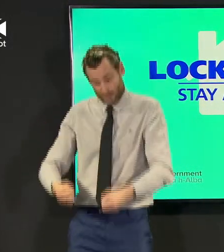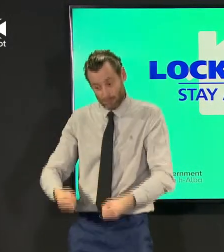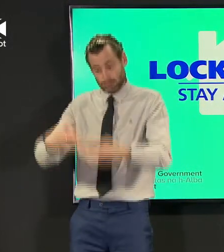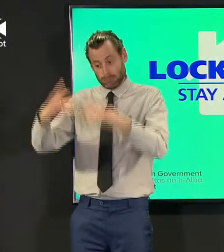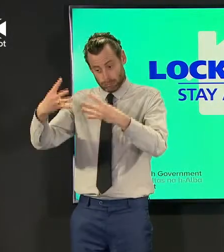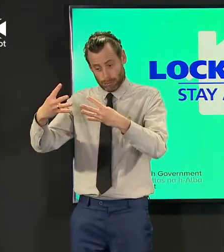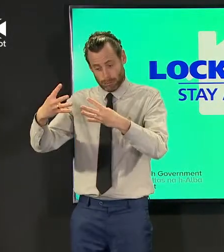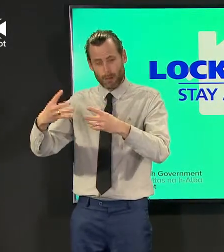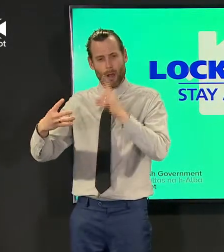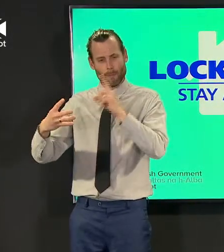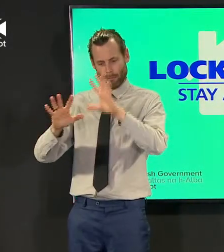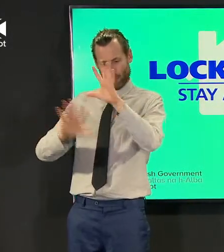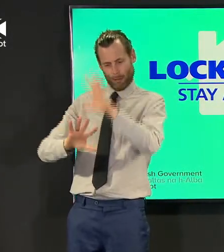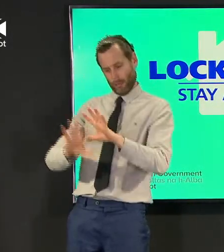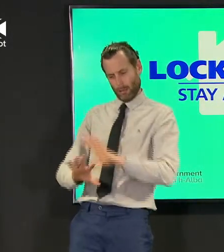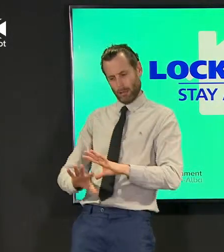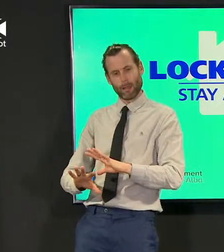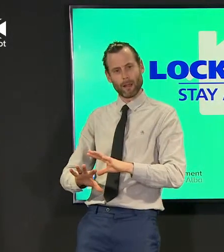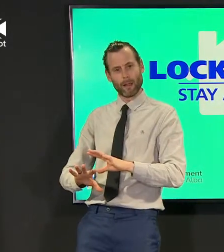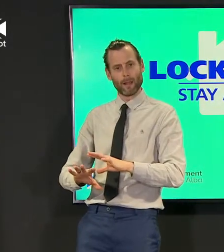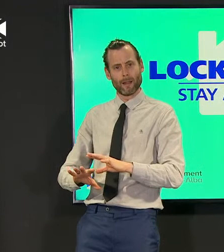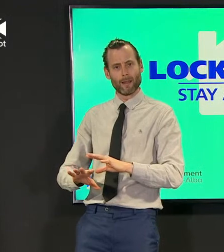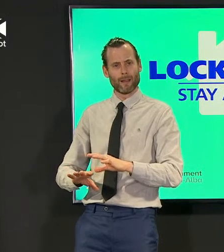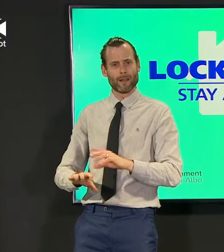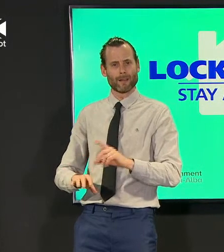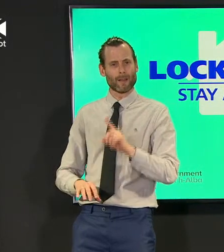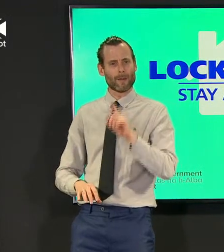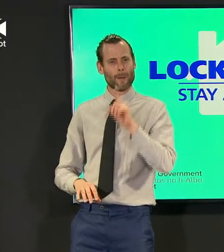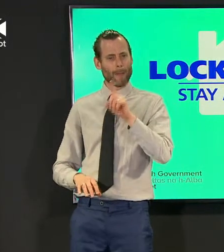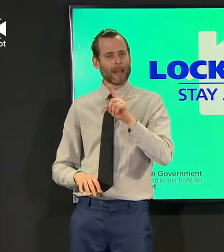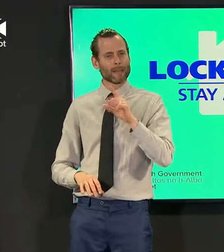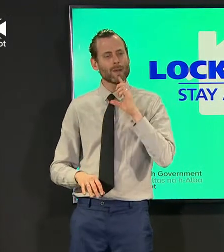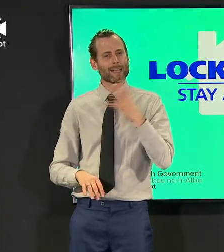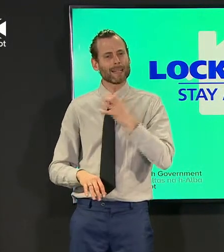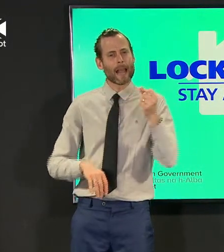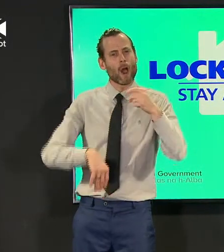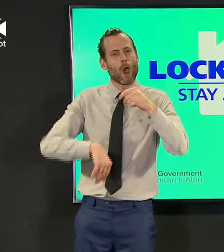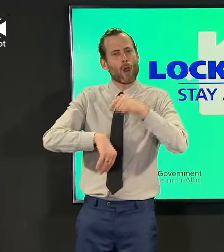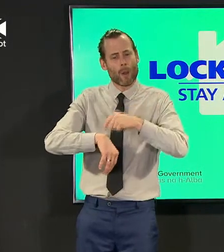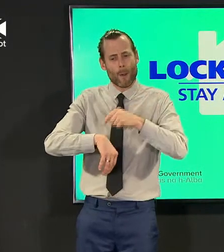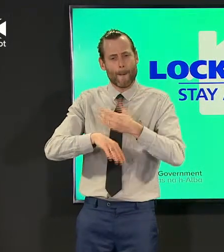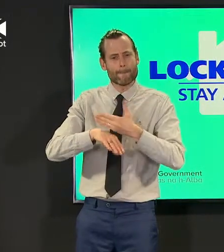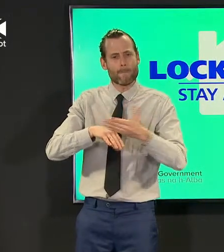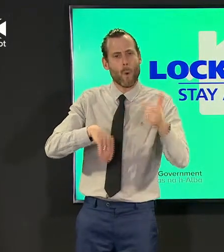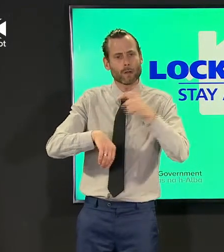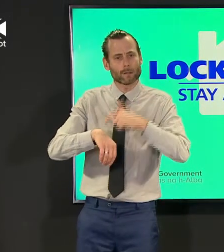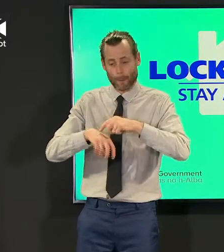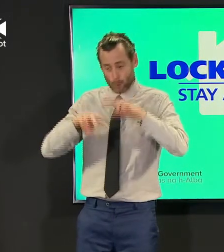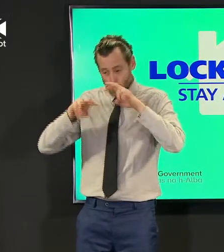it's done it we would have vaccinated those 40 to 49 year olds booked their appointments got them in